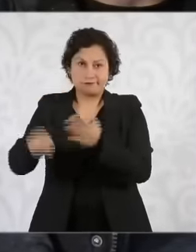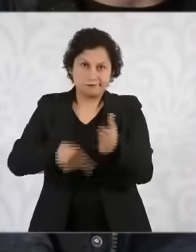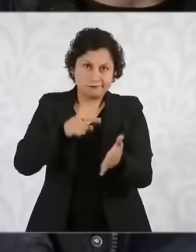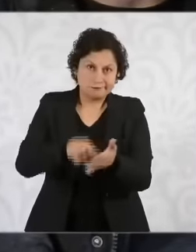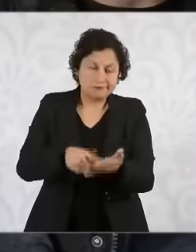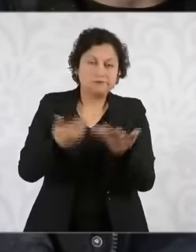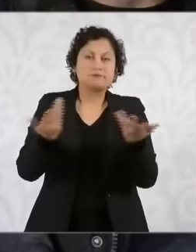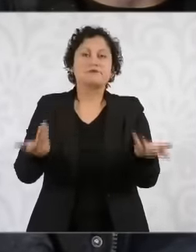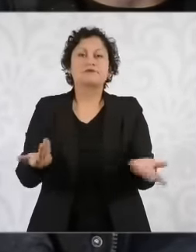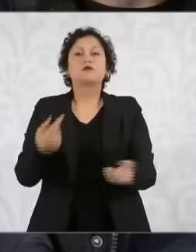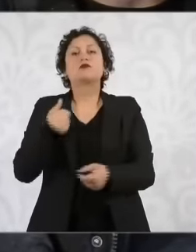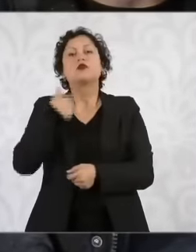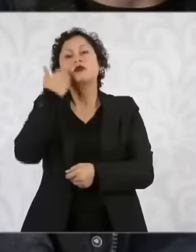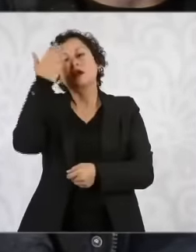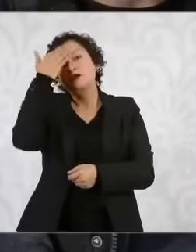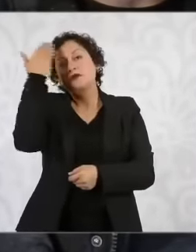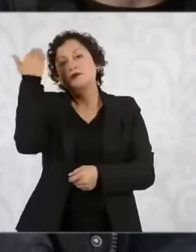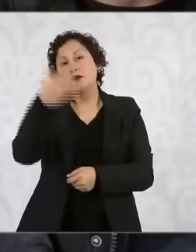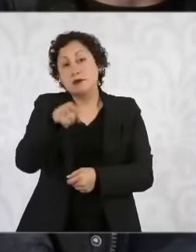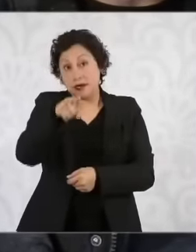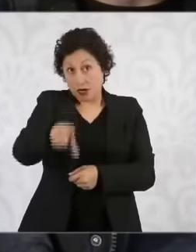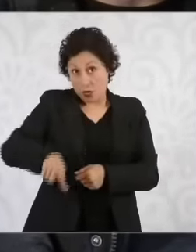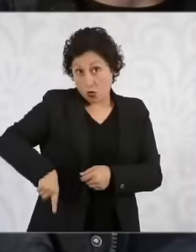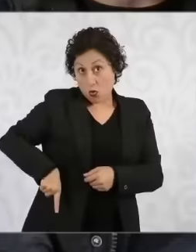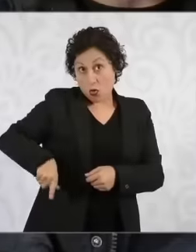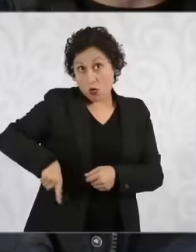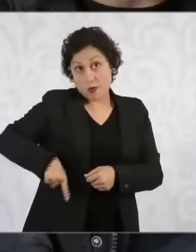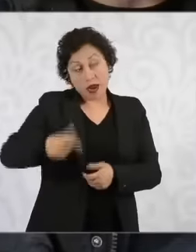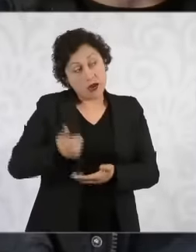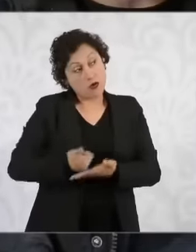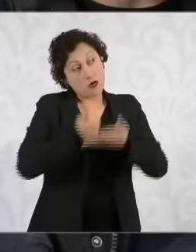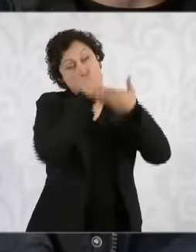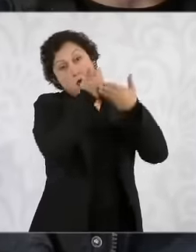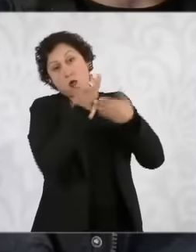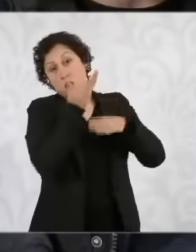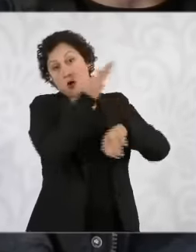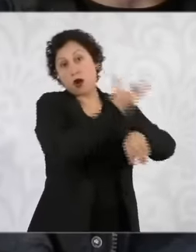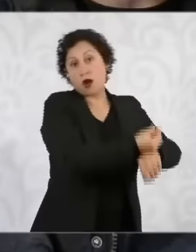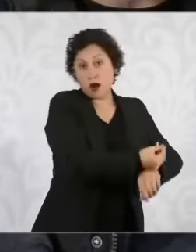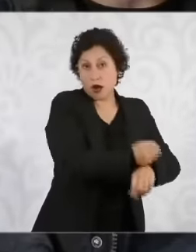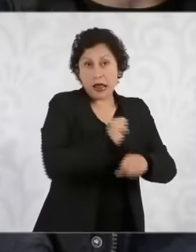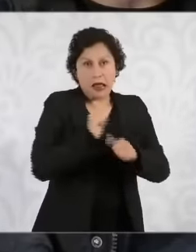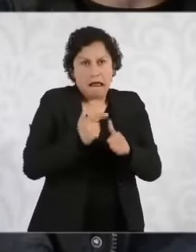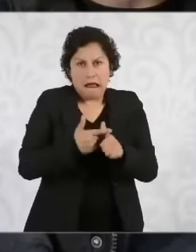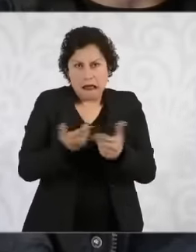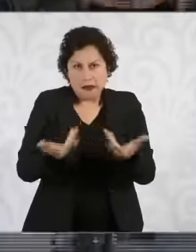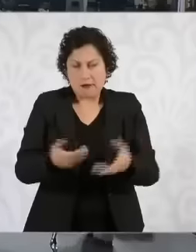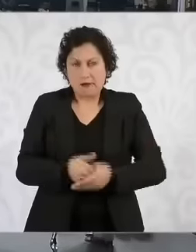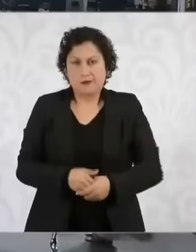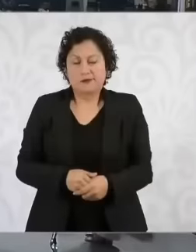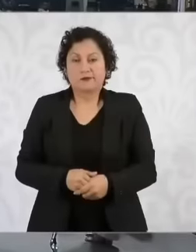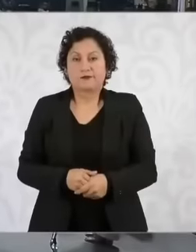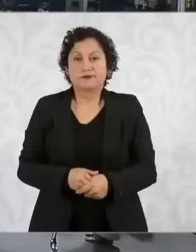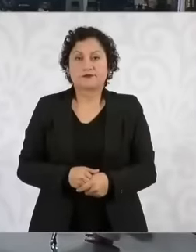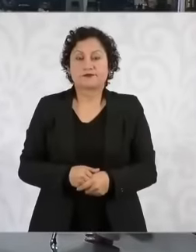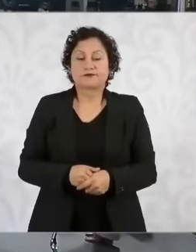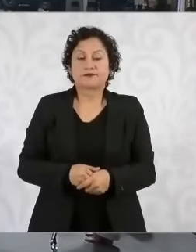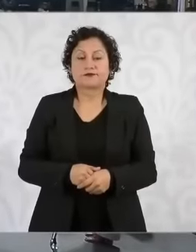some government strategy, eh president, to be able to help in this sector, there is a strategy.